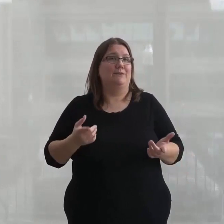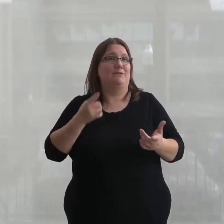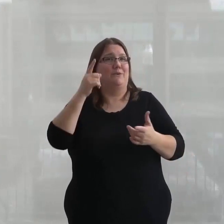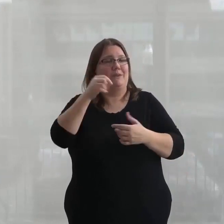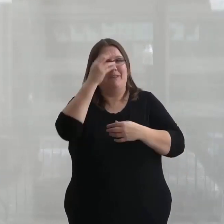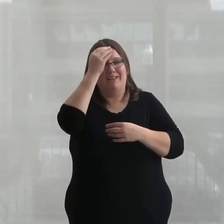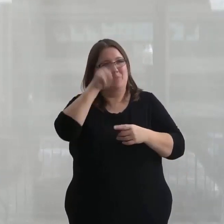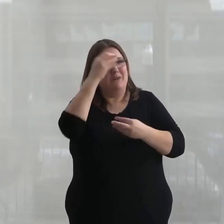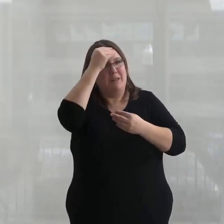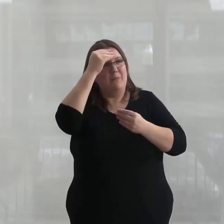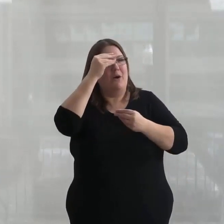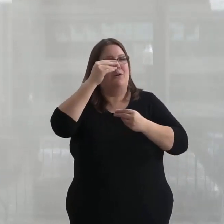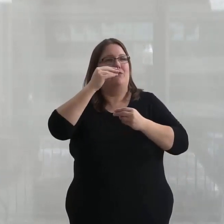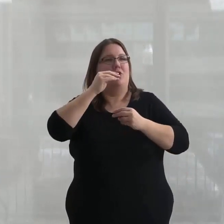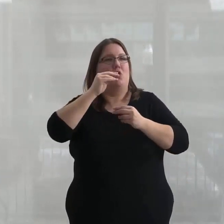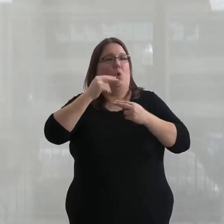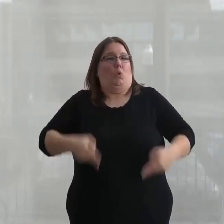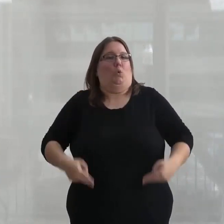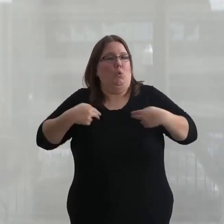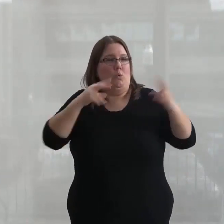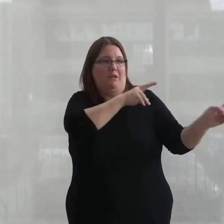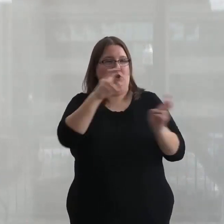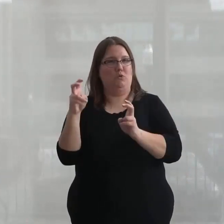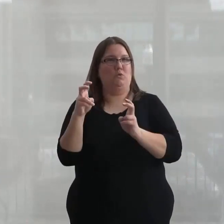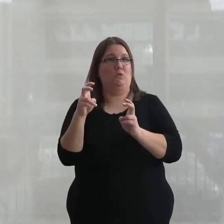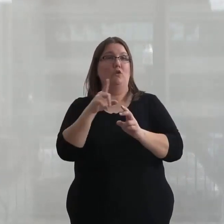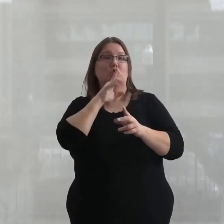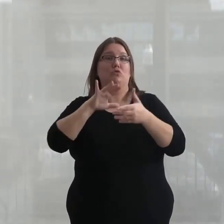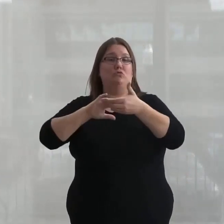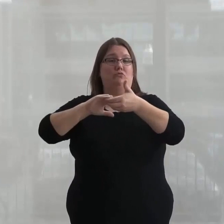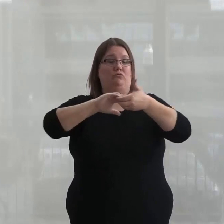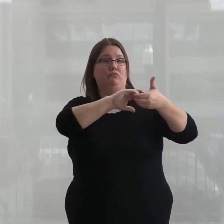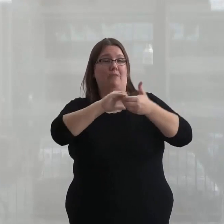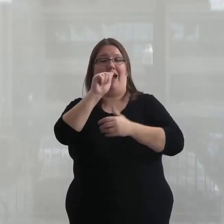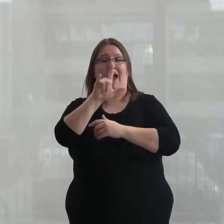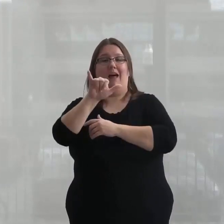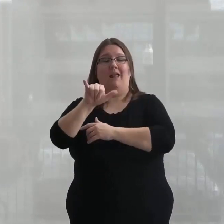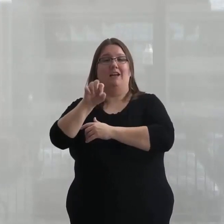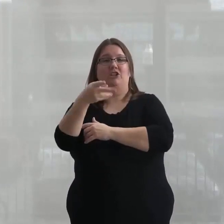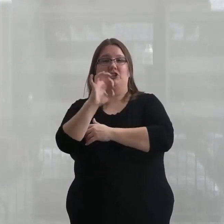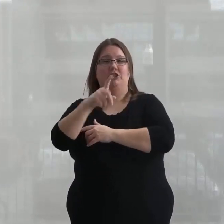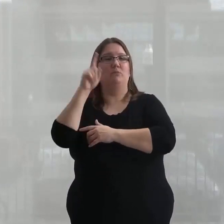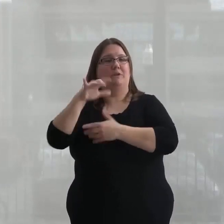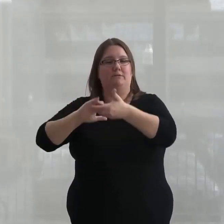of as a universal issue for us all. And for true allyship, we must all stand together.